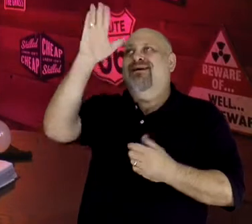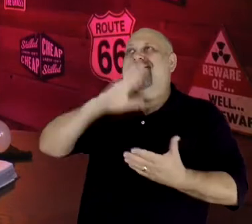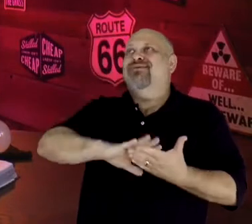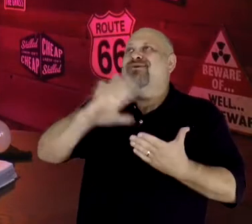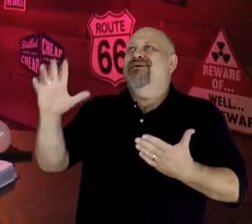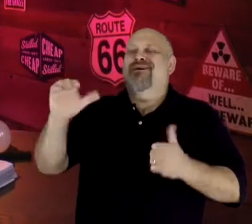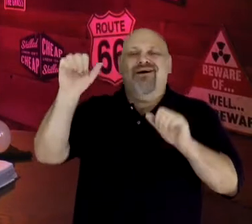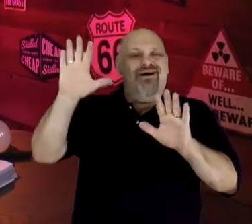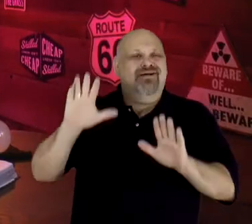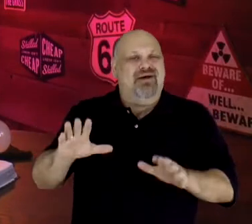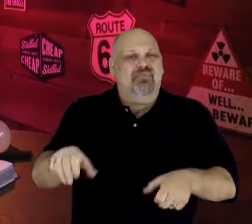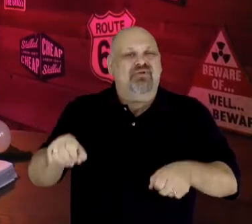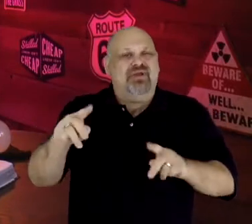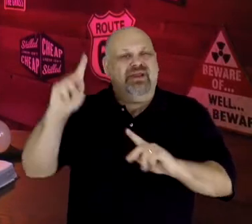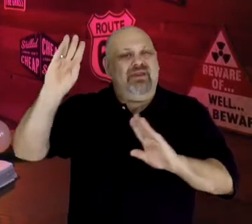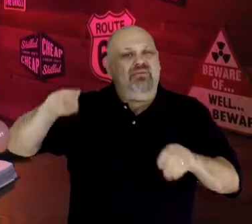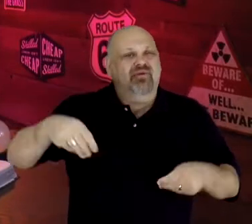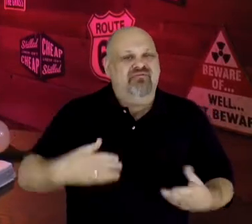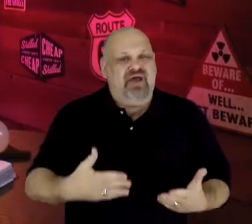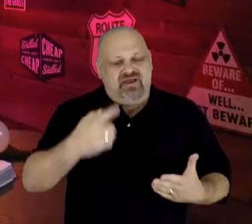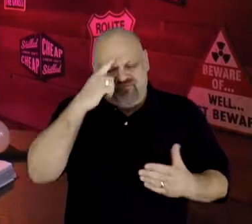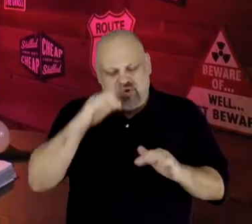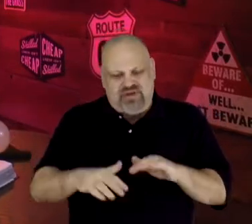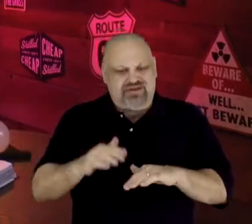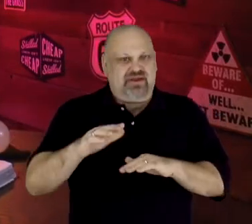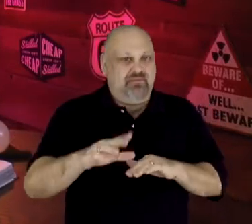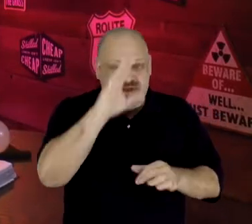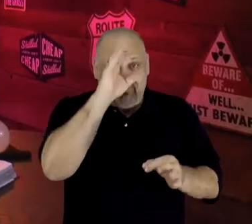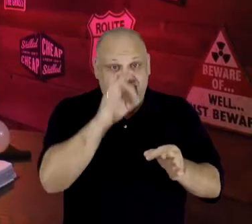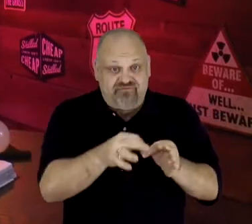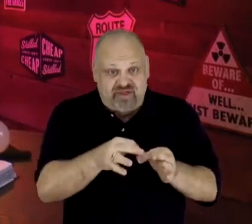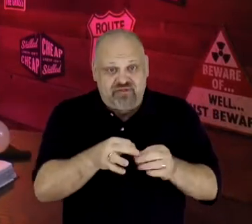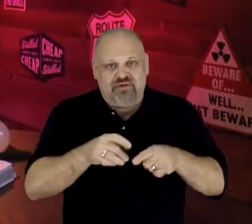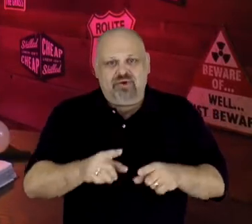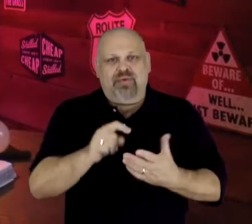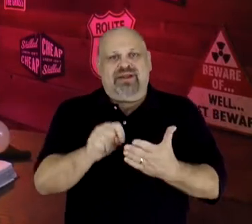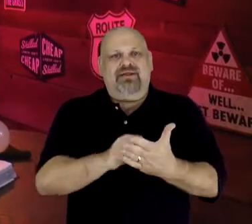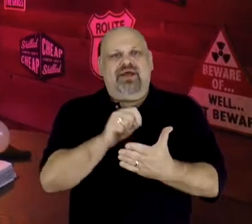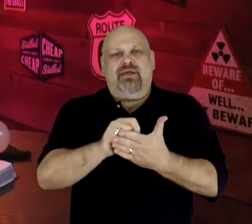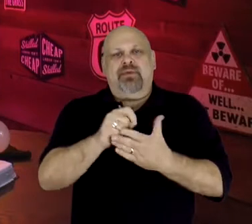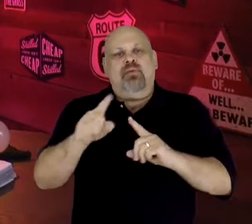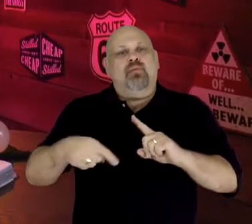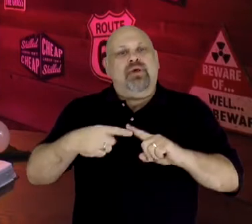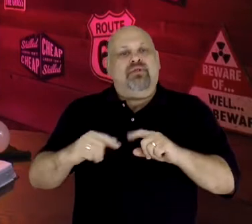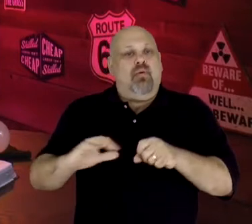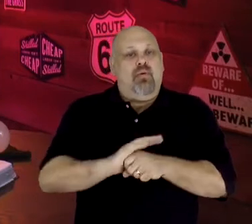opportunities that He provides for stepping out in faith during a time when the entire world